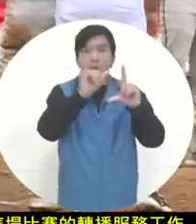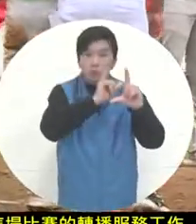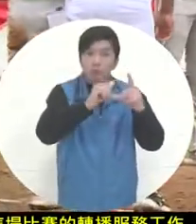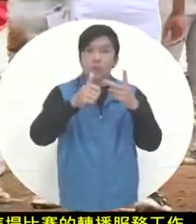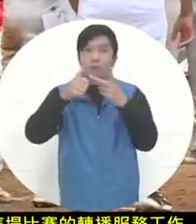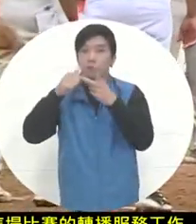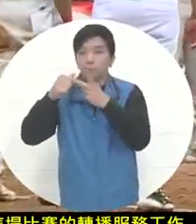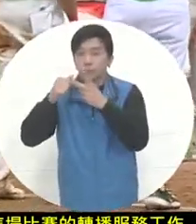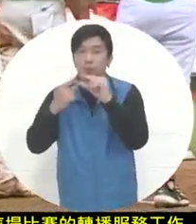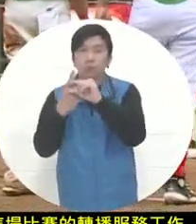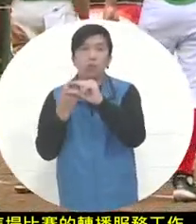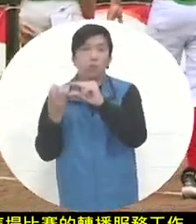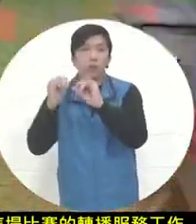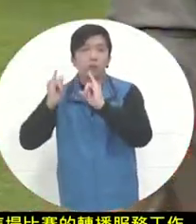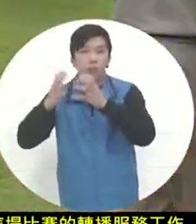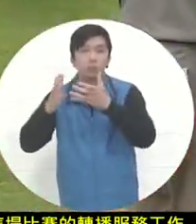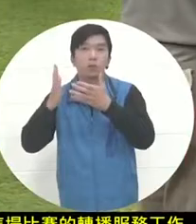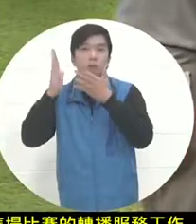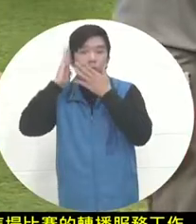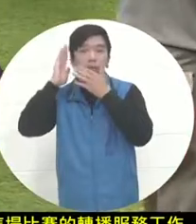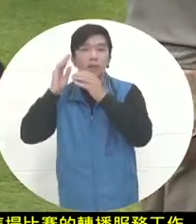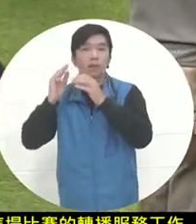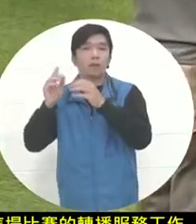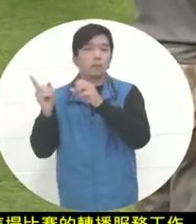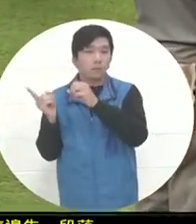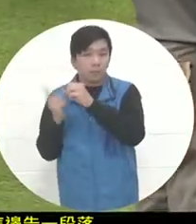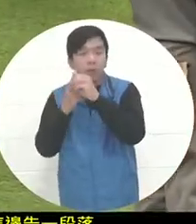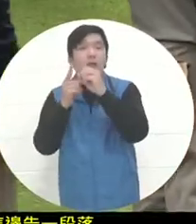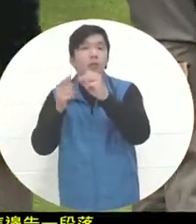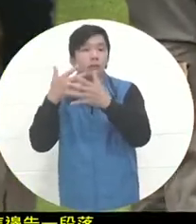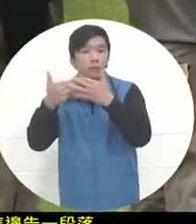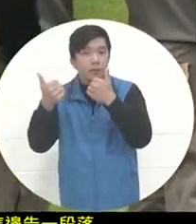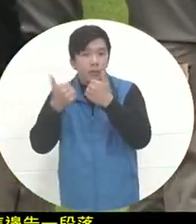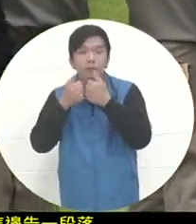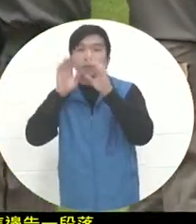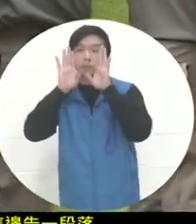and professional Facebook fans of the Deaf Baseball and Softball Association of the Republic of China.